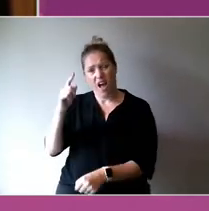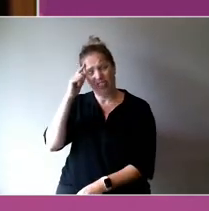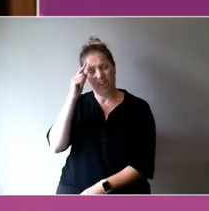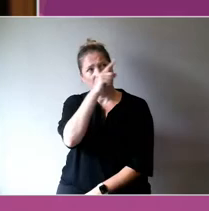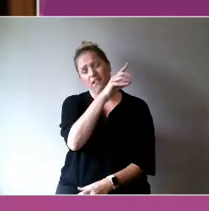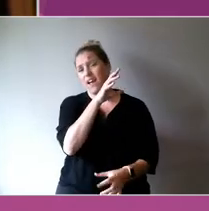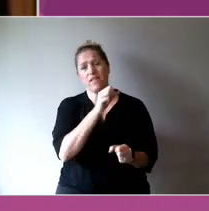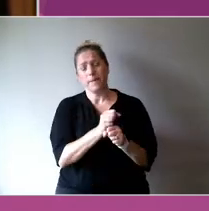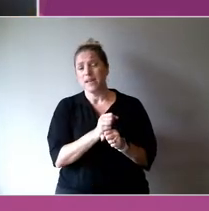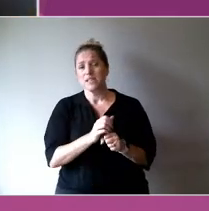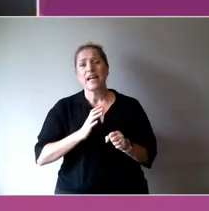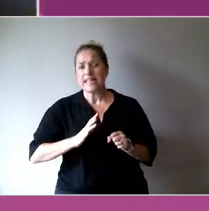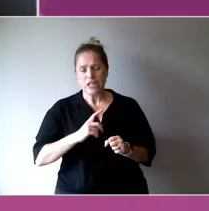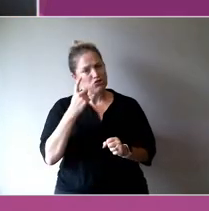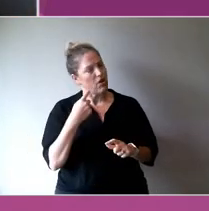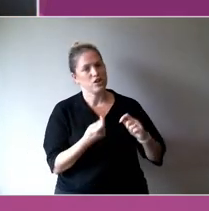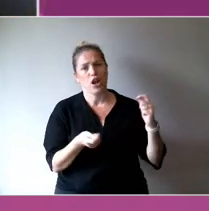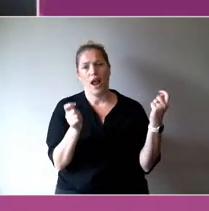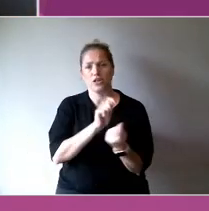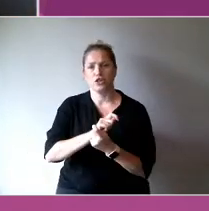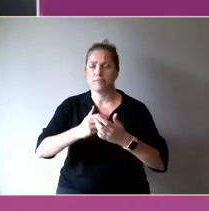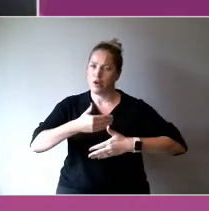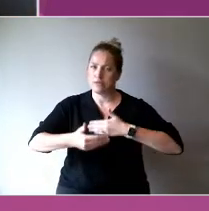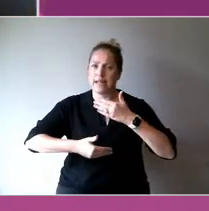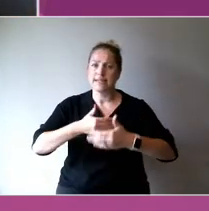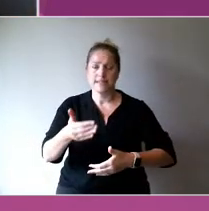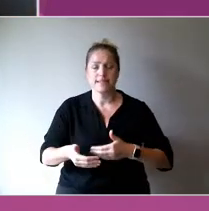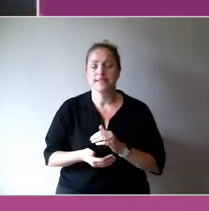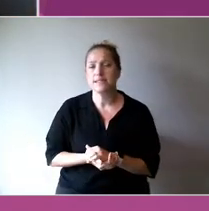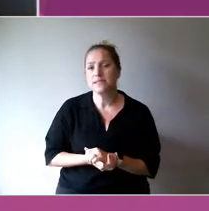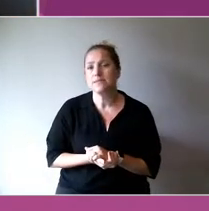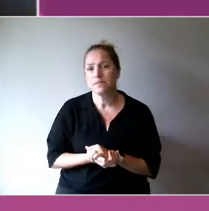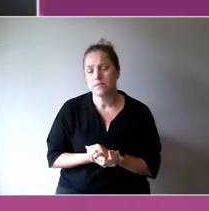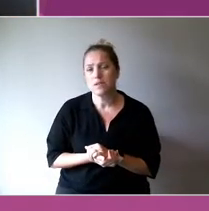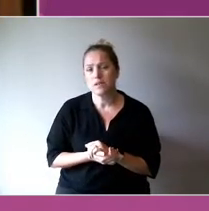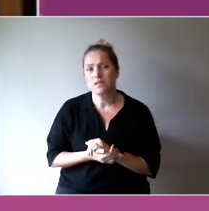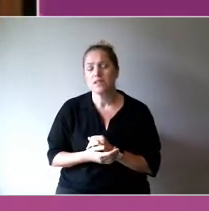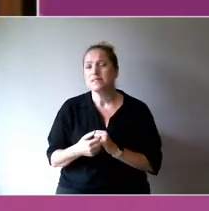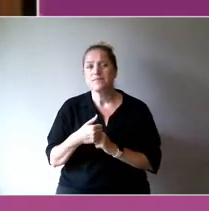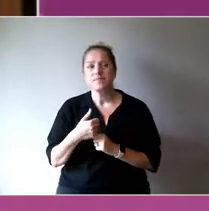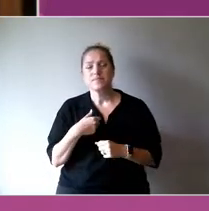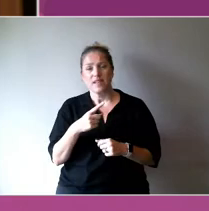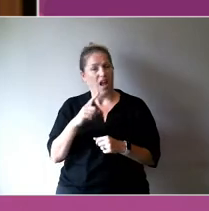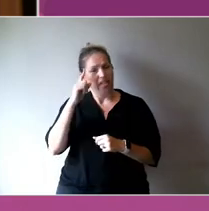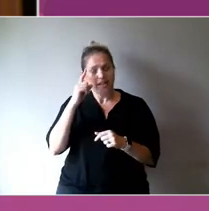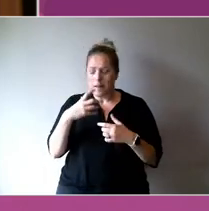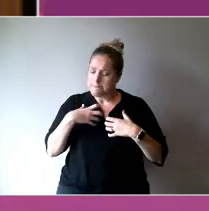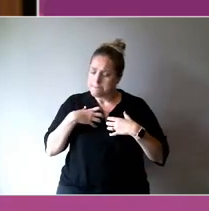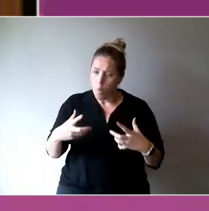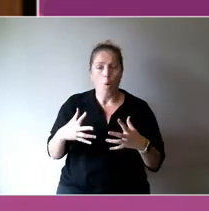a different way. It goes beyond frameworks, consultation, and the usual approach.